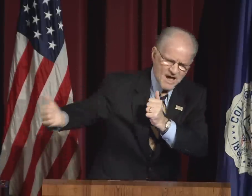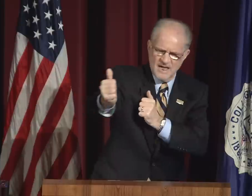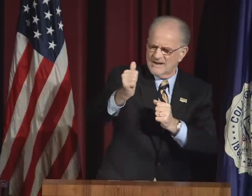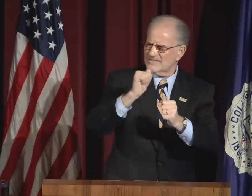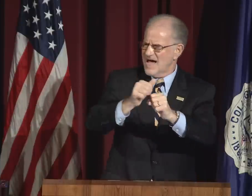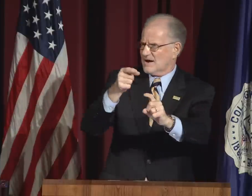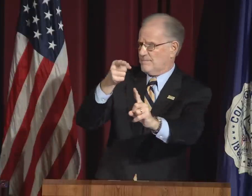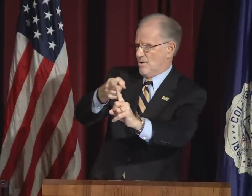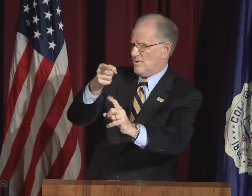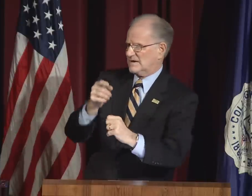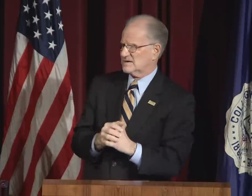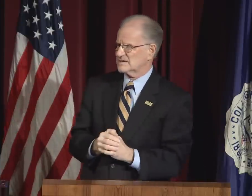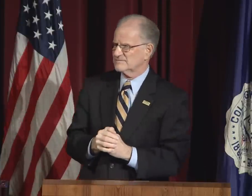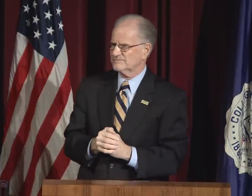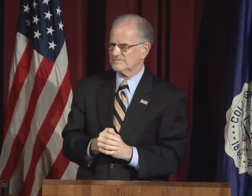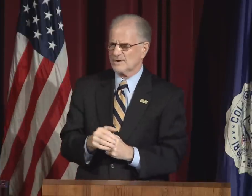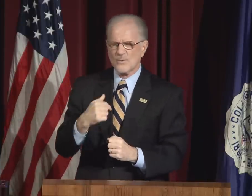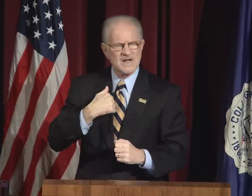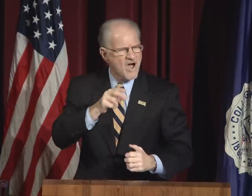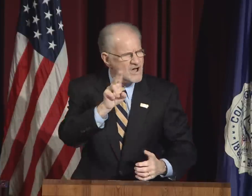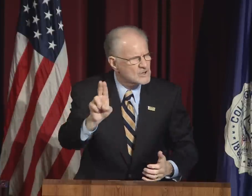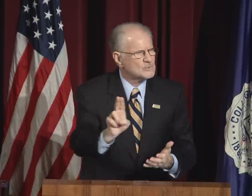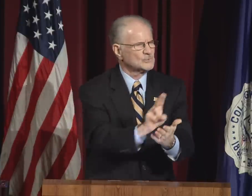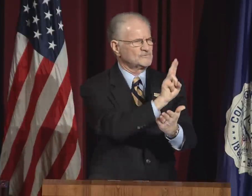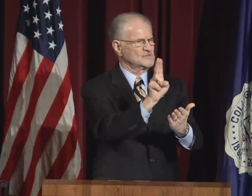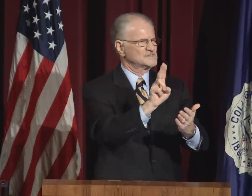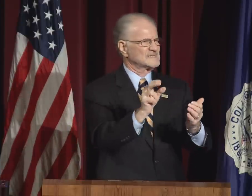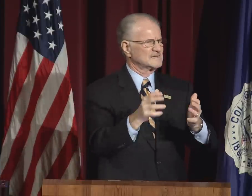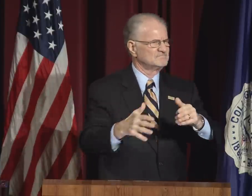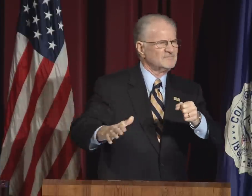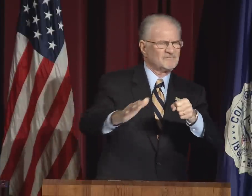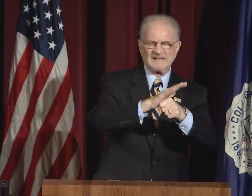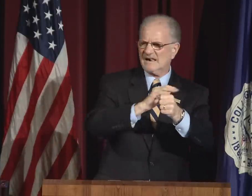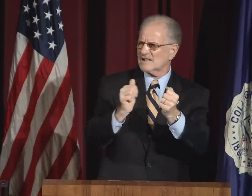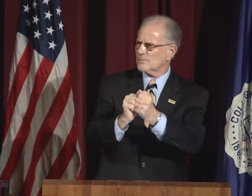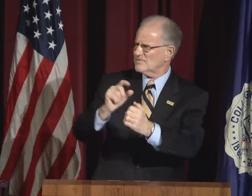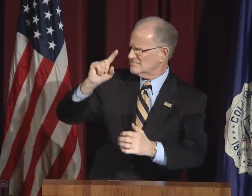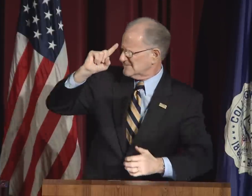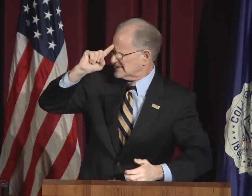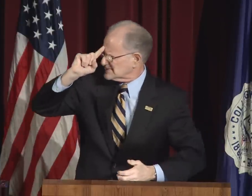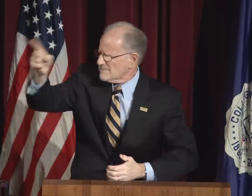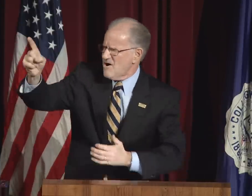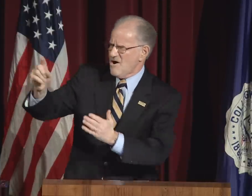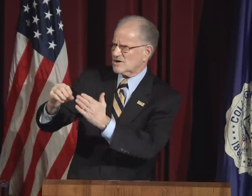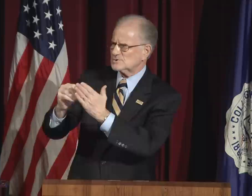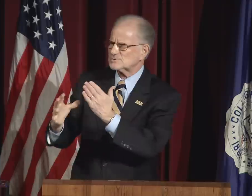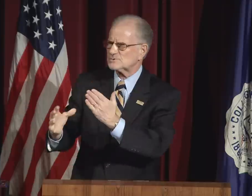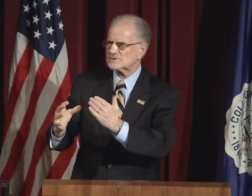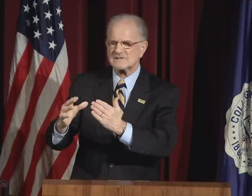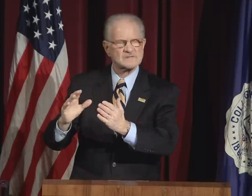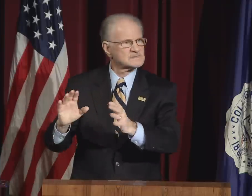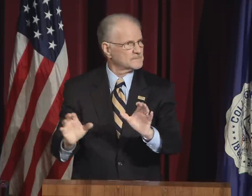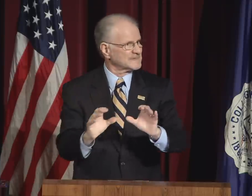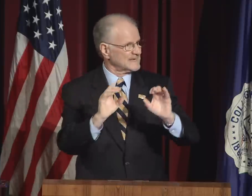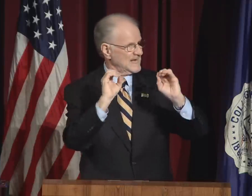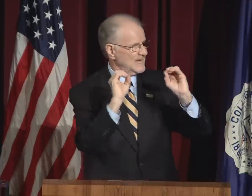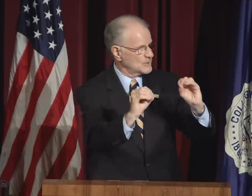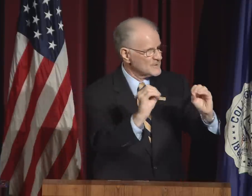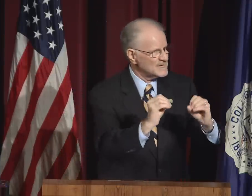But I believe we are beyond that point. We are a university filled